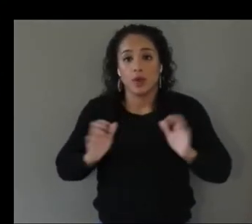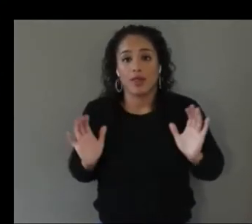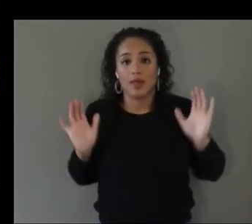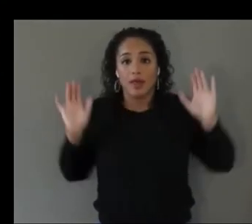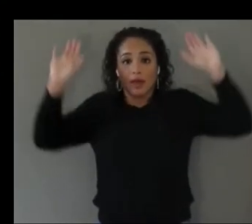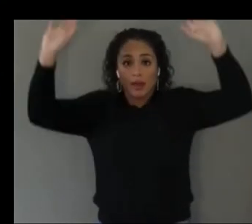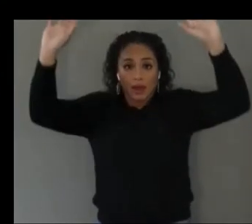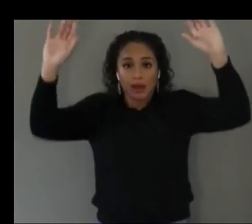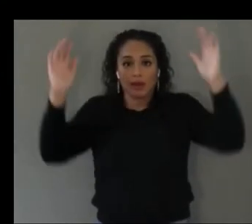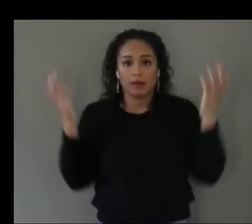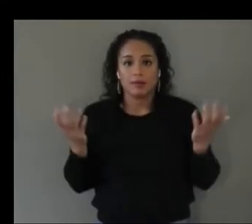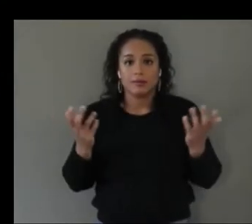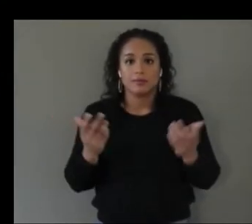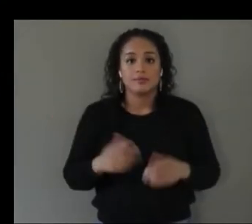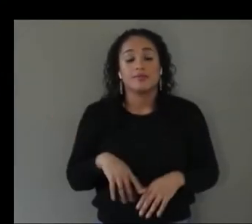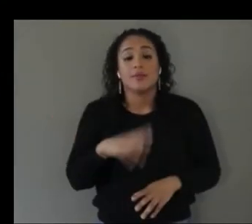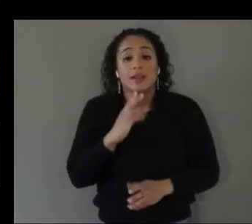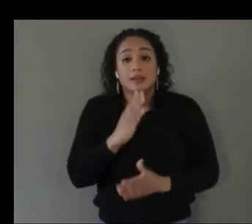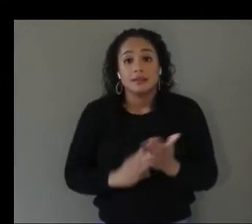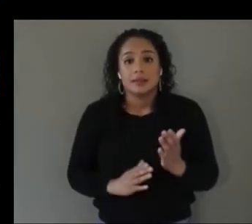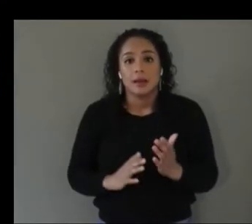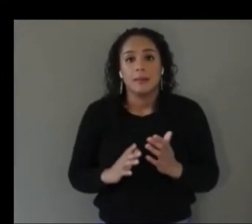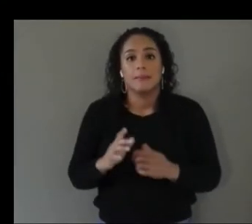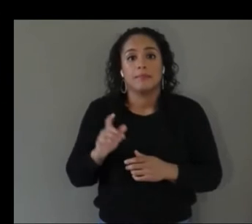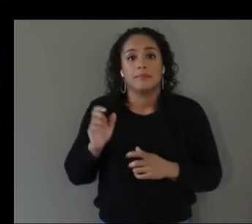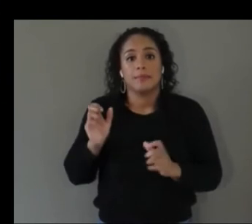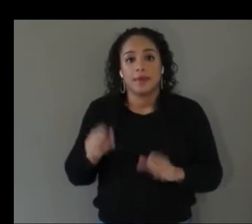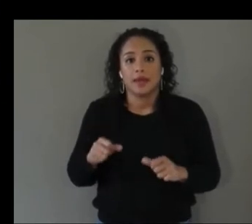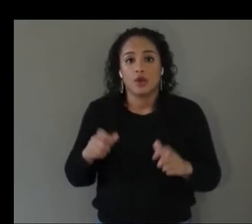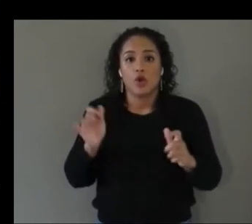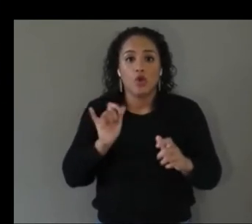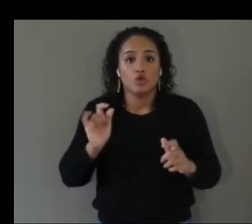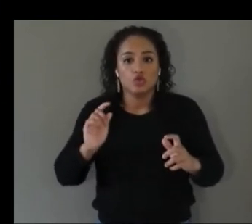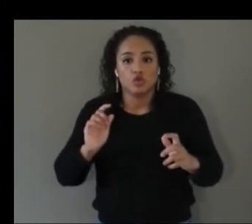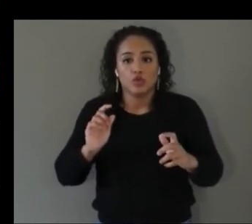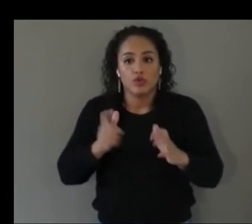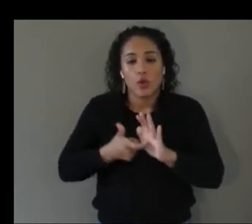them on top of your head in a certain type of way so that can be challenging and then there's also